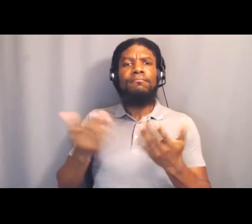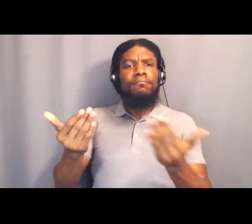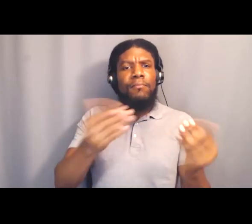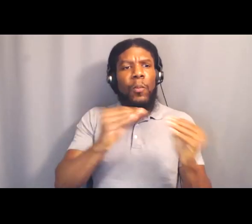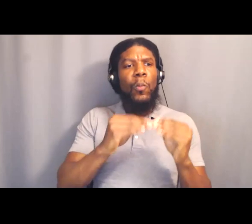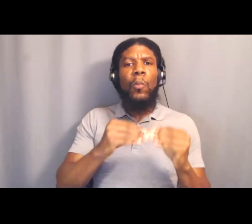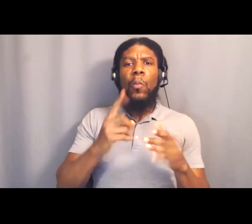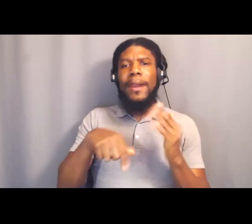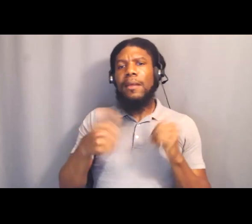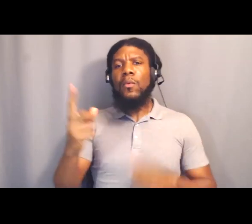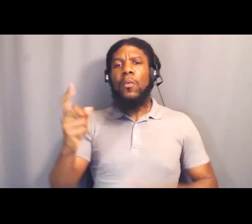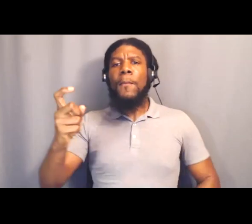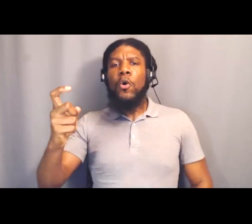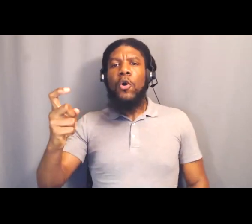Let's get one more on voice